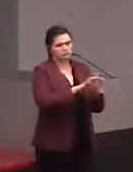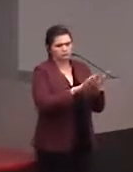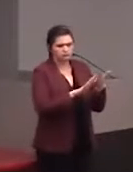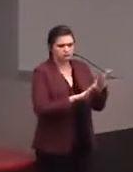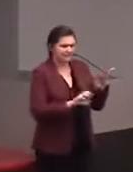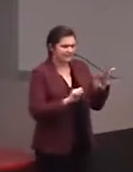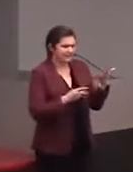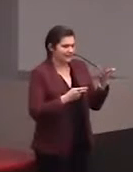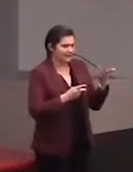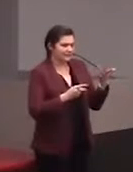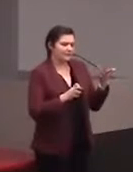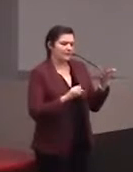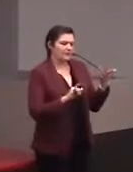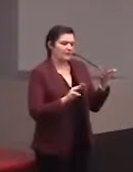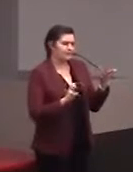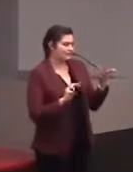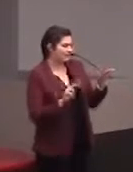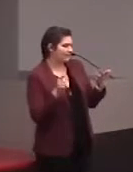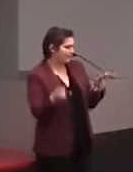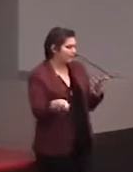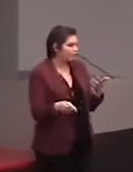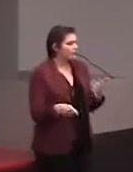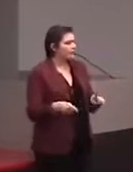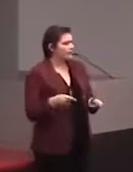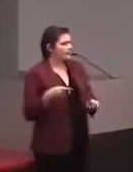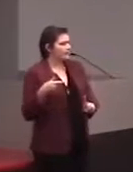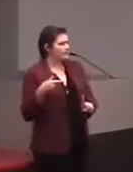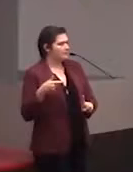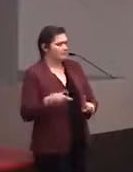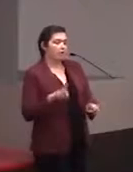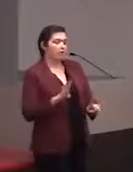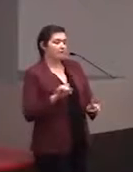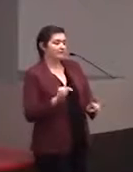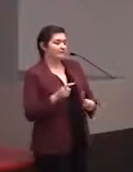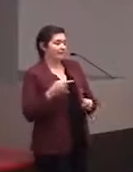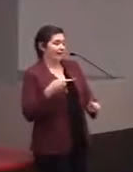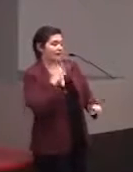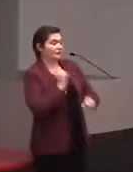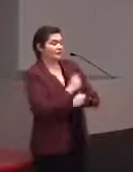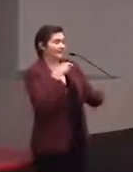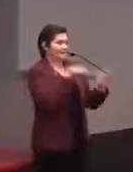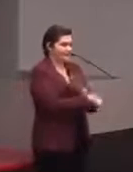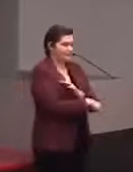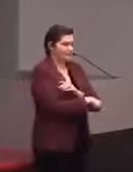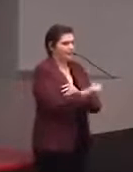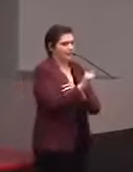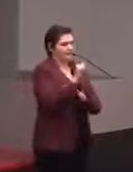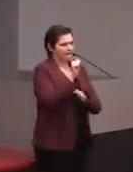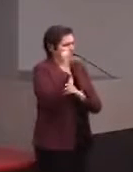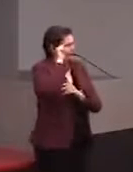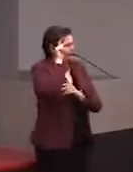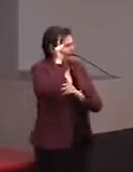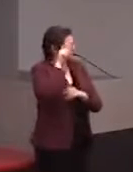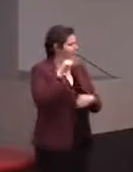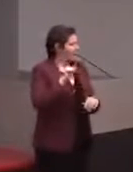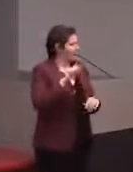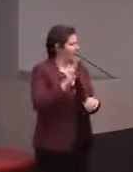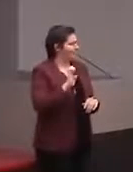They actually have the bullet that killed Abraham Lincoln. They have some different first artificial kidney.